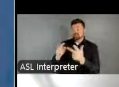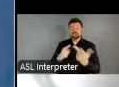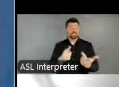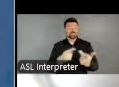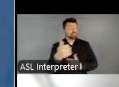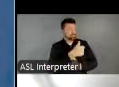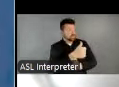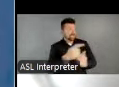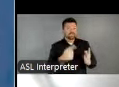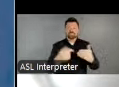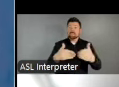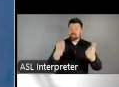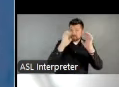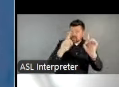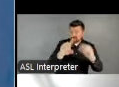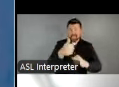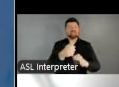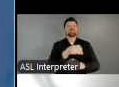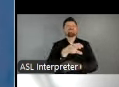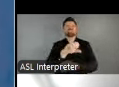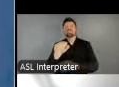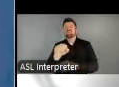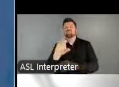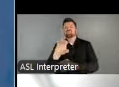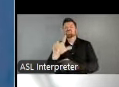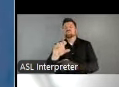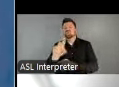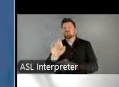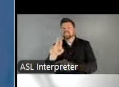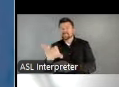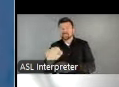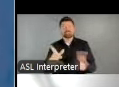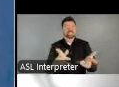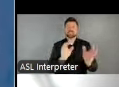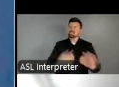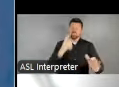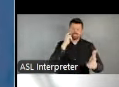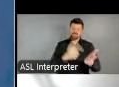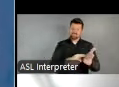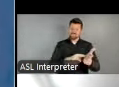and other social services. It's important to recognize that the field may not refer to their